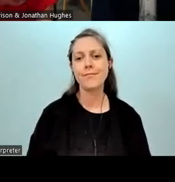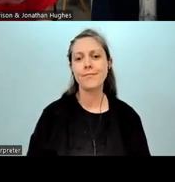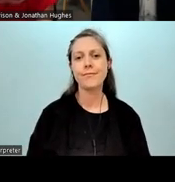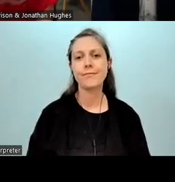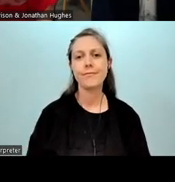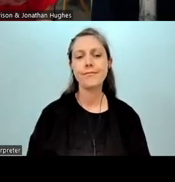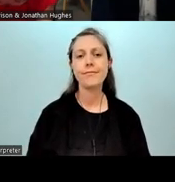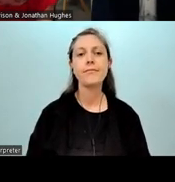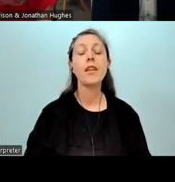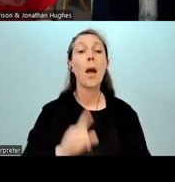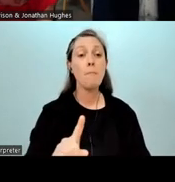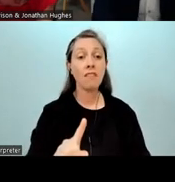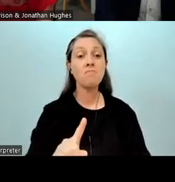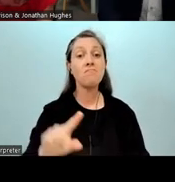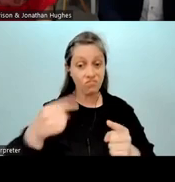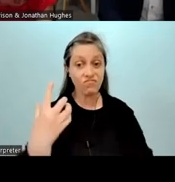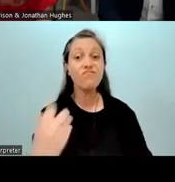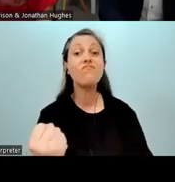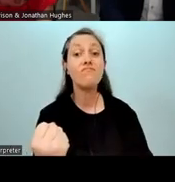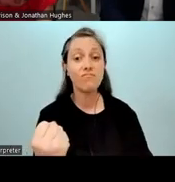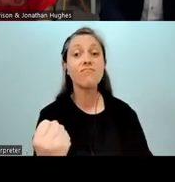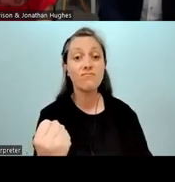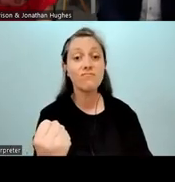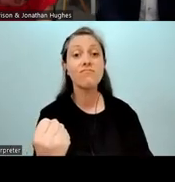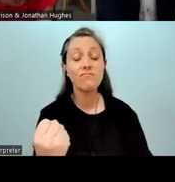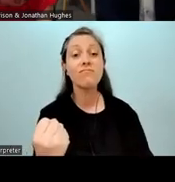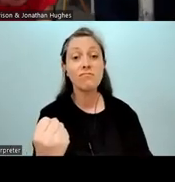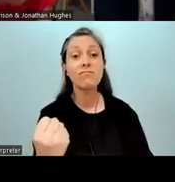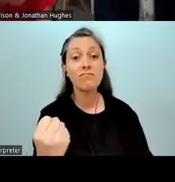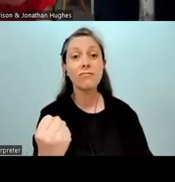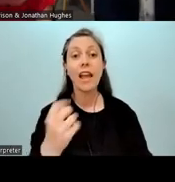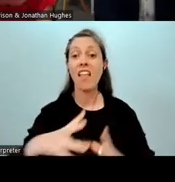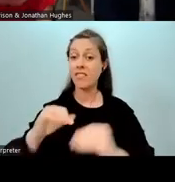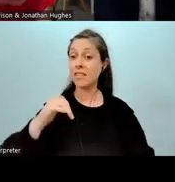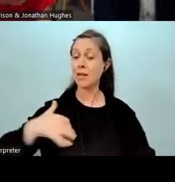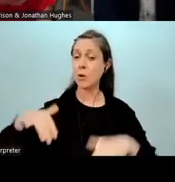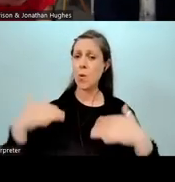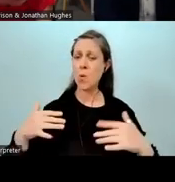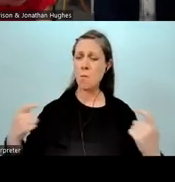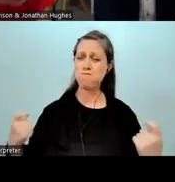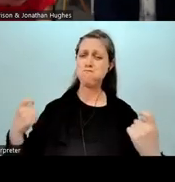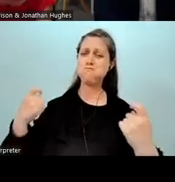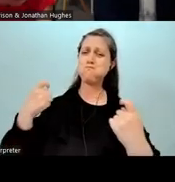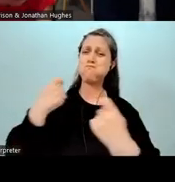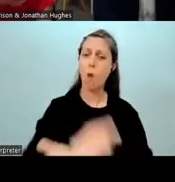But there were challenges, and the innovation required was quite huge. And you'll speak to this, Jono.